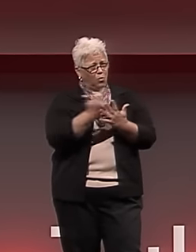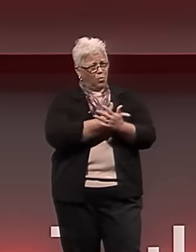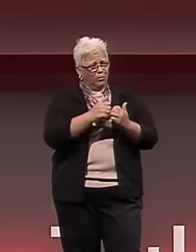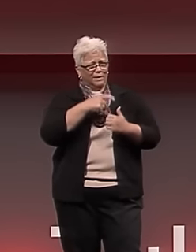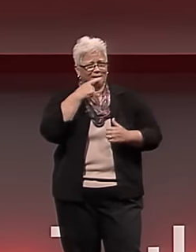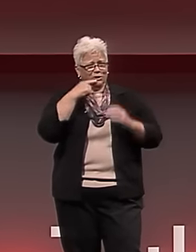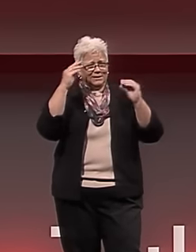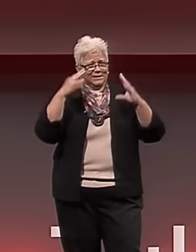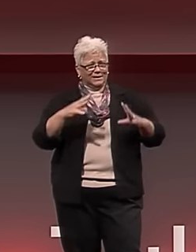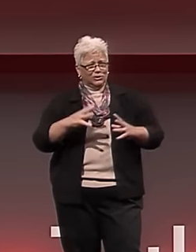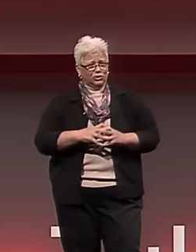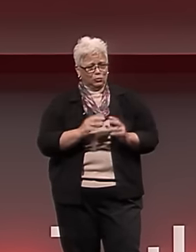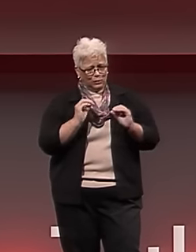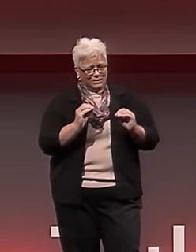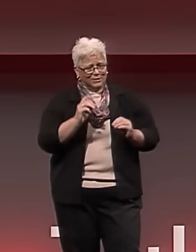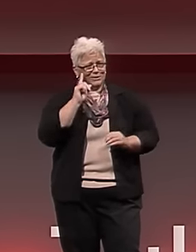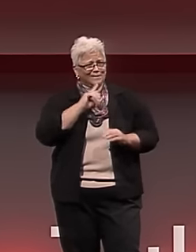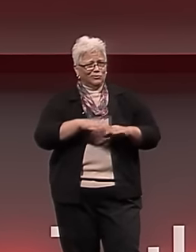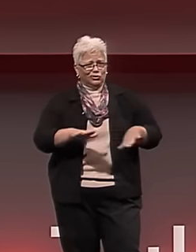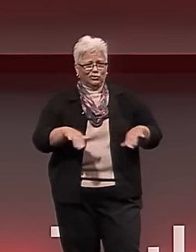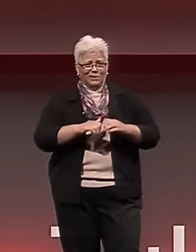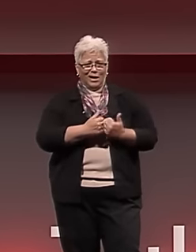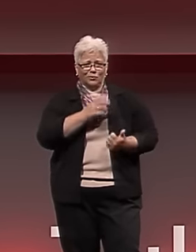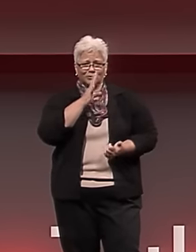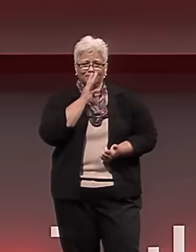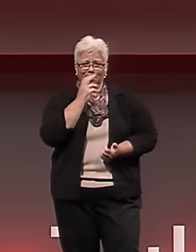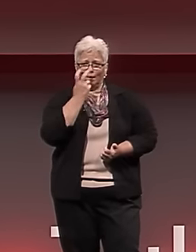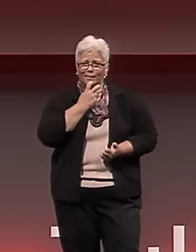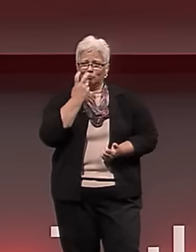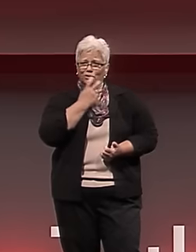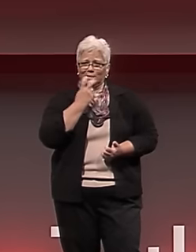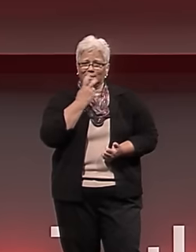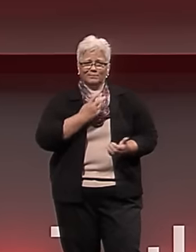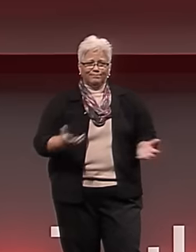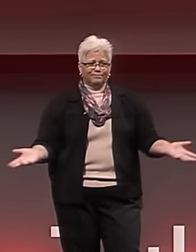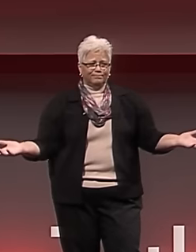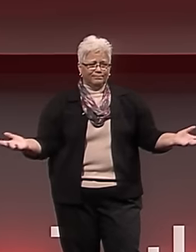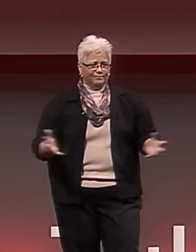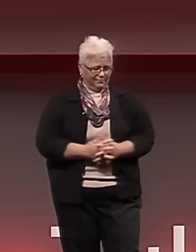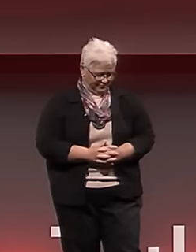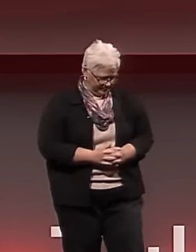and replaced all of them with hearing teachers who taught Deaf children how to read lips and speak.